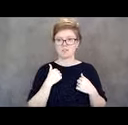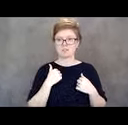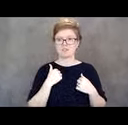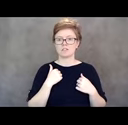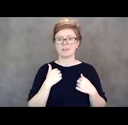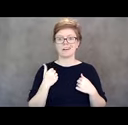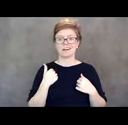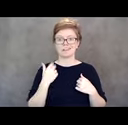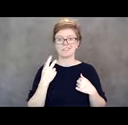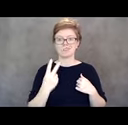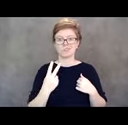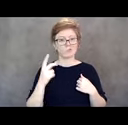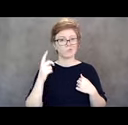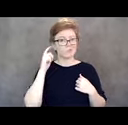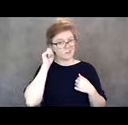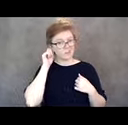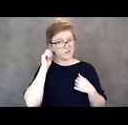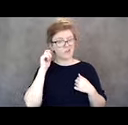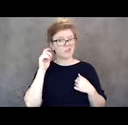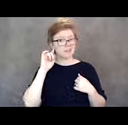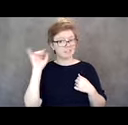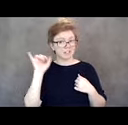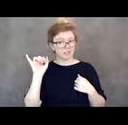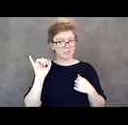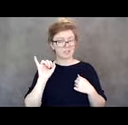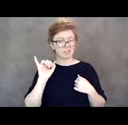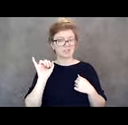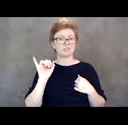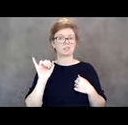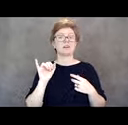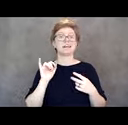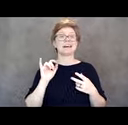and the H1N1 and a lot of different infections.